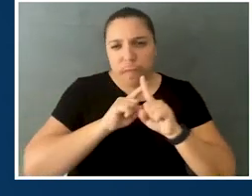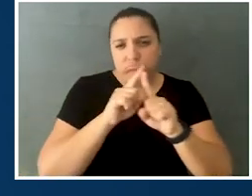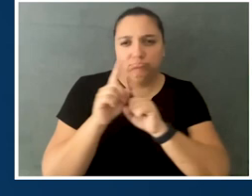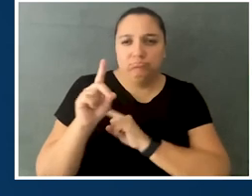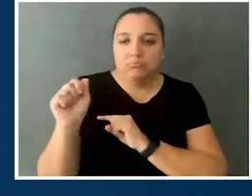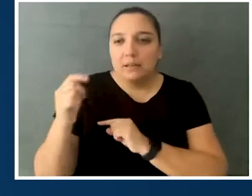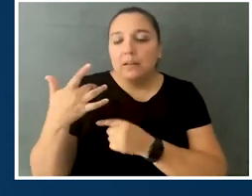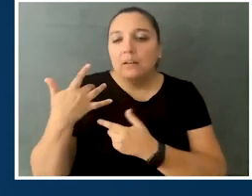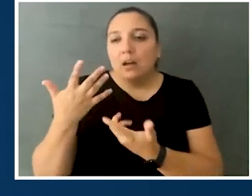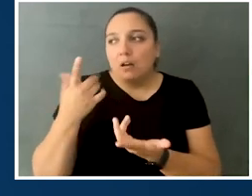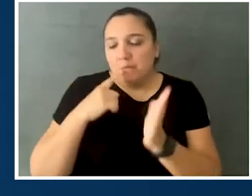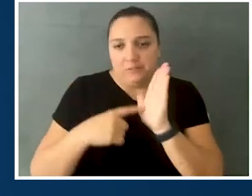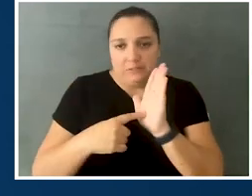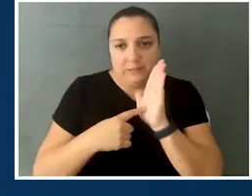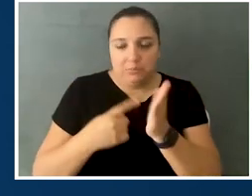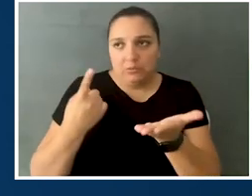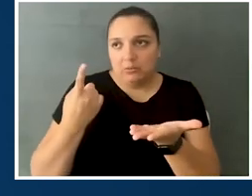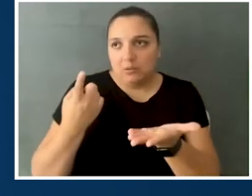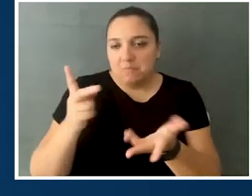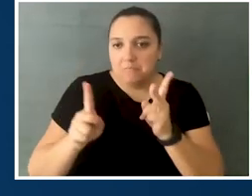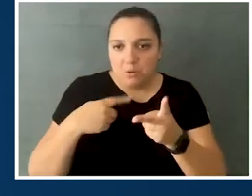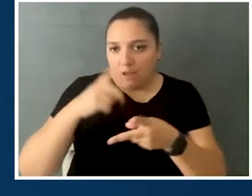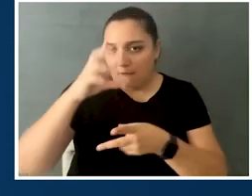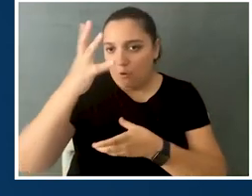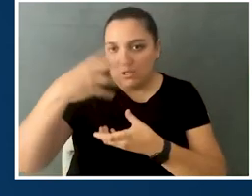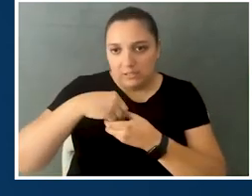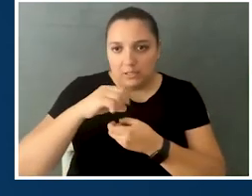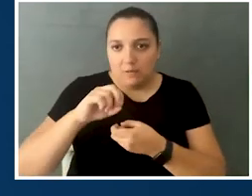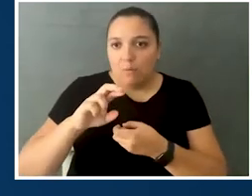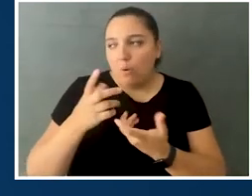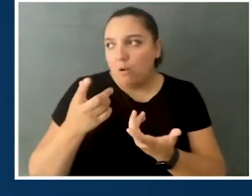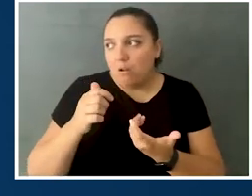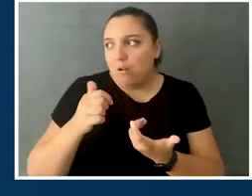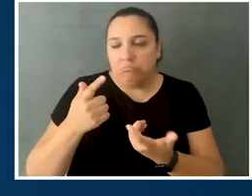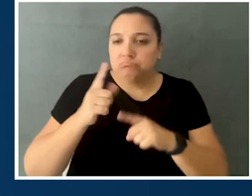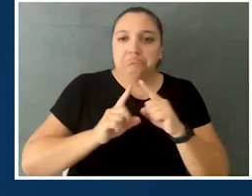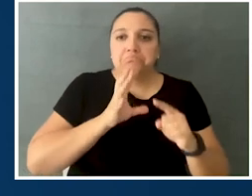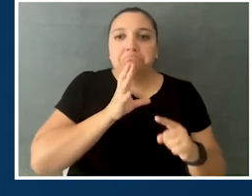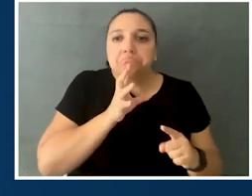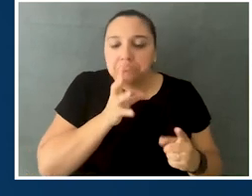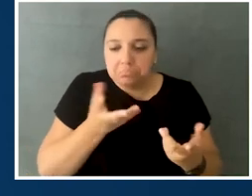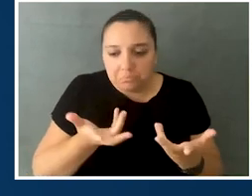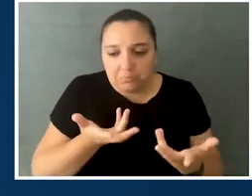I know oftentimes people have autism or apraxia and use a device like this.